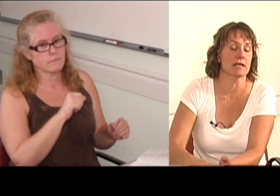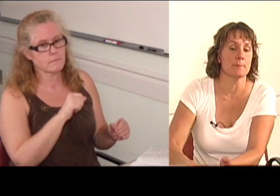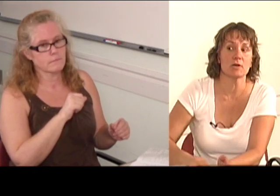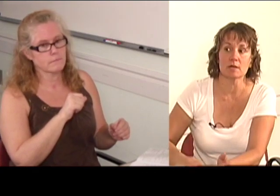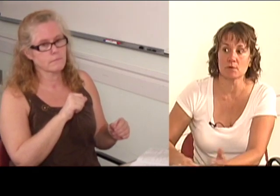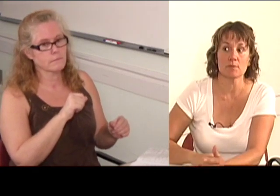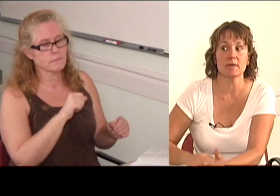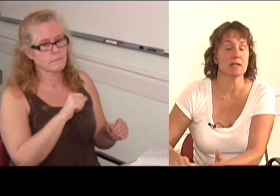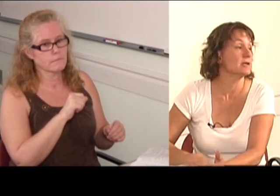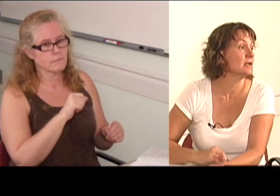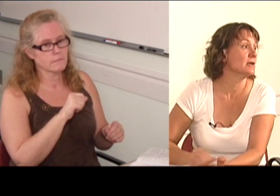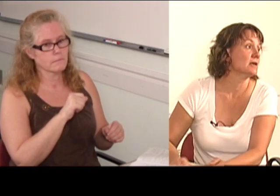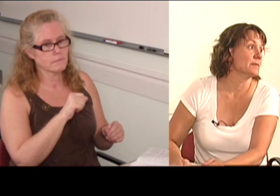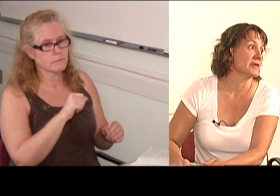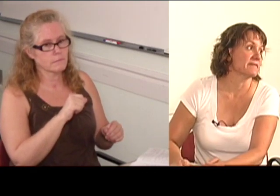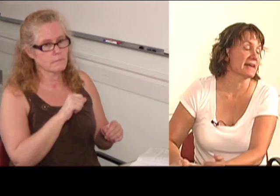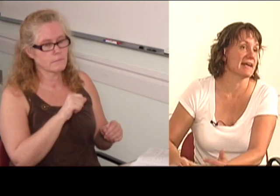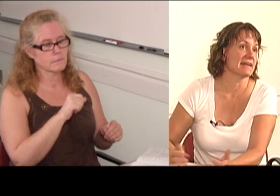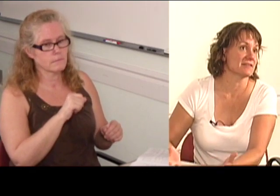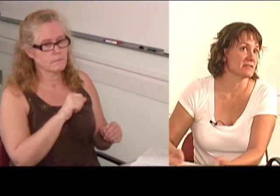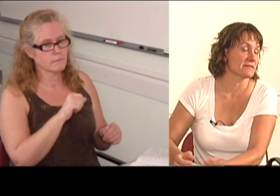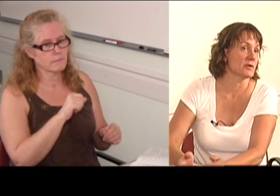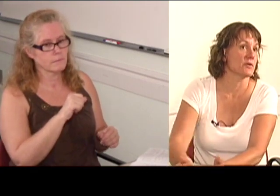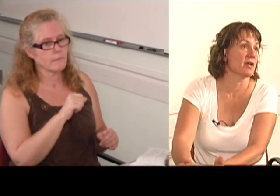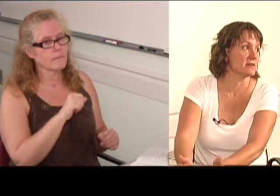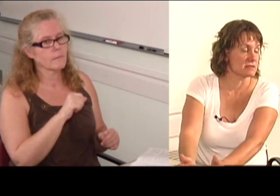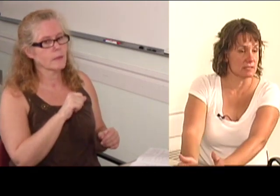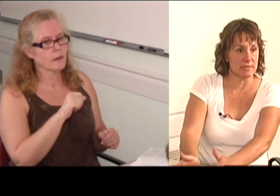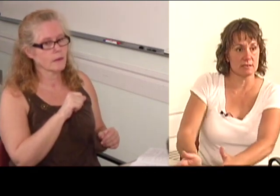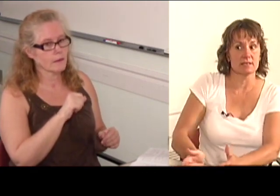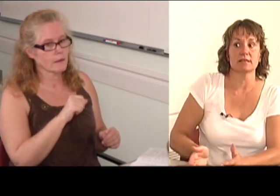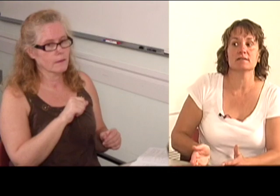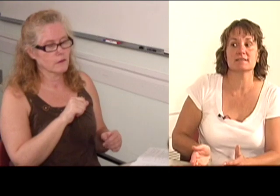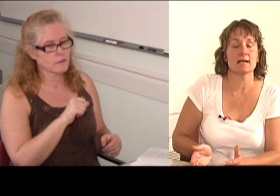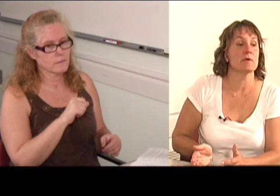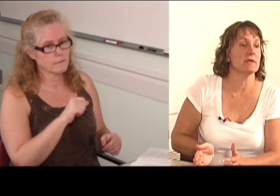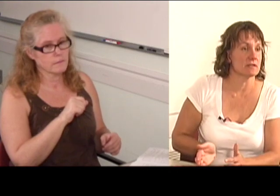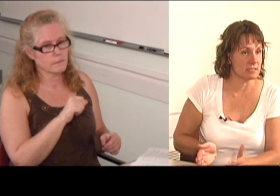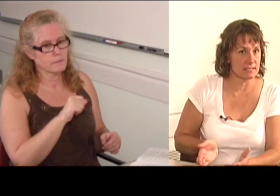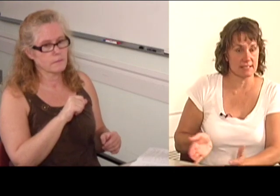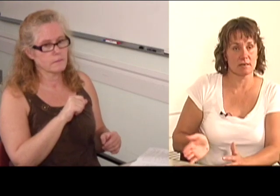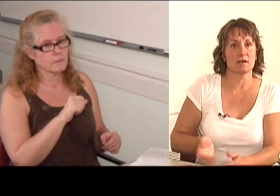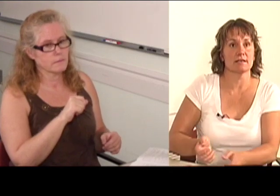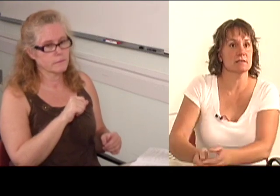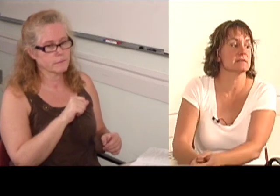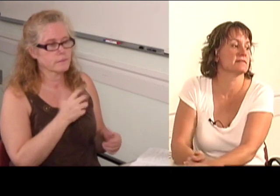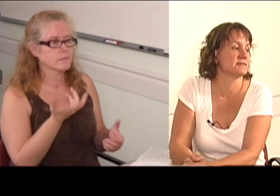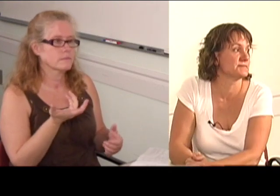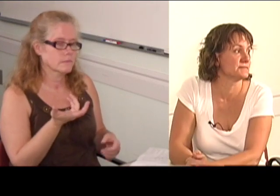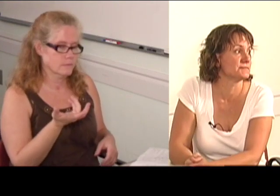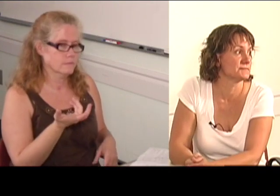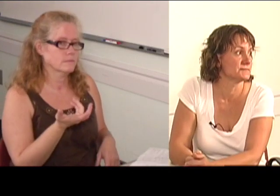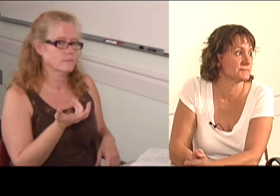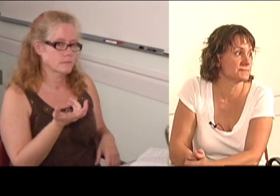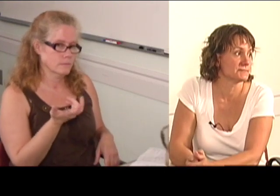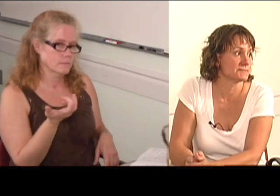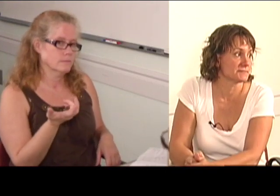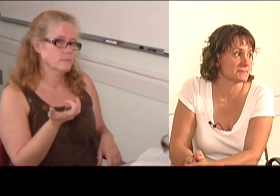and I can book them with me. But if I can't answer the phone that limits my ability, somewhat, to get new clients.